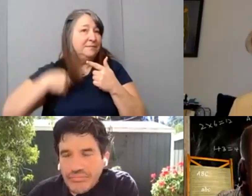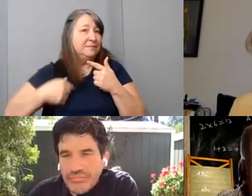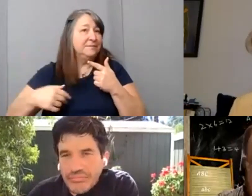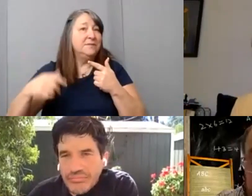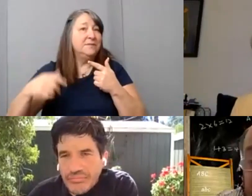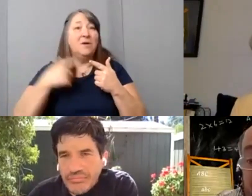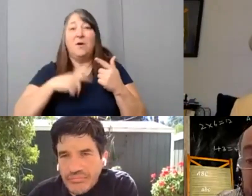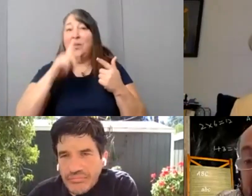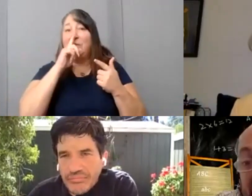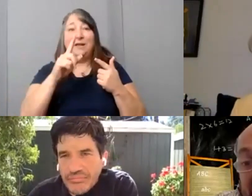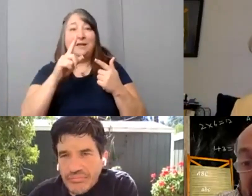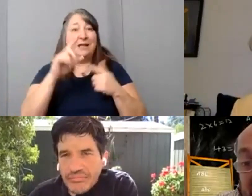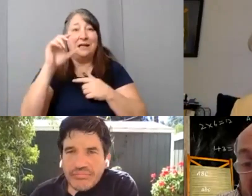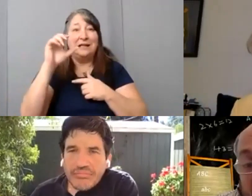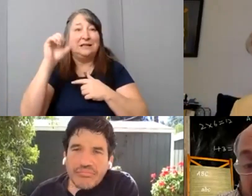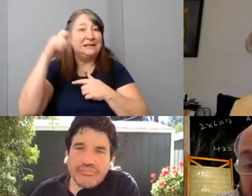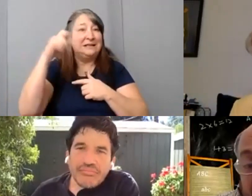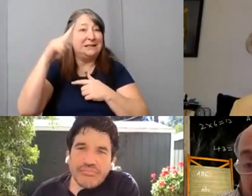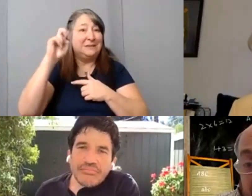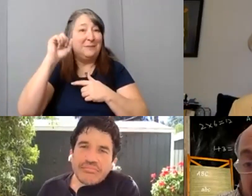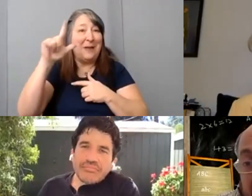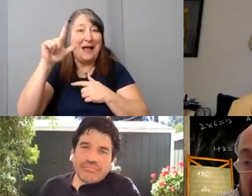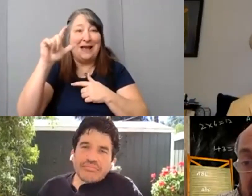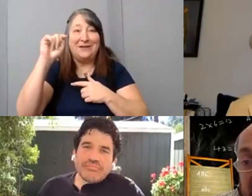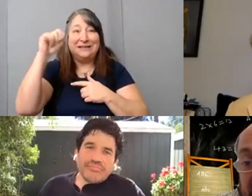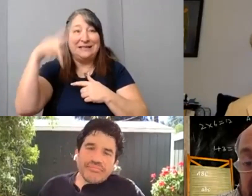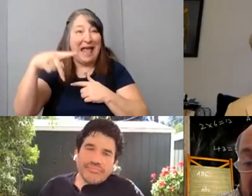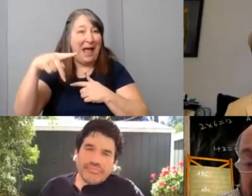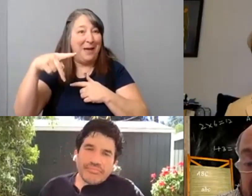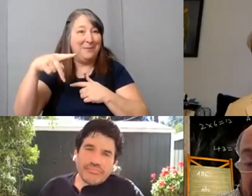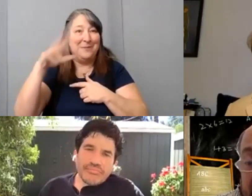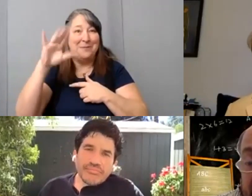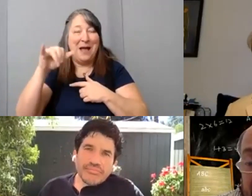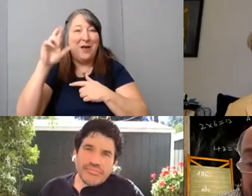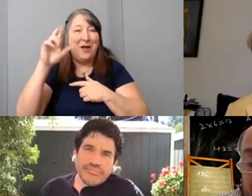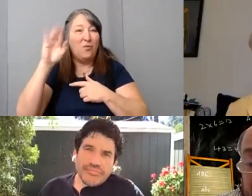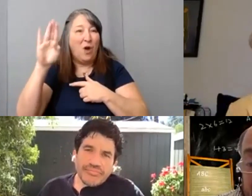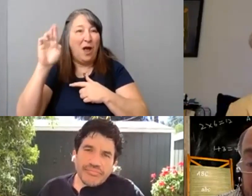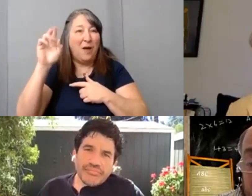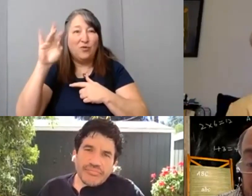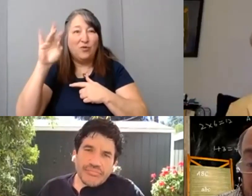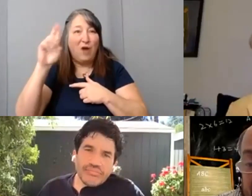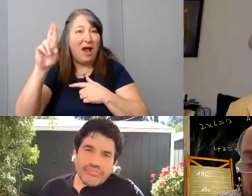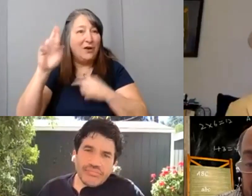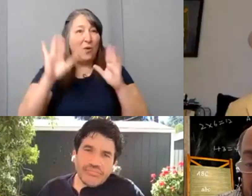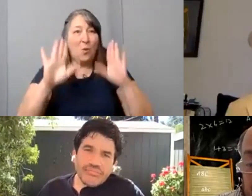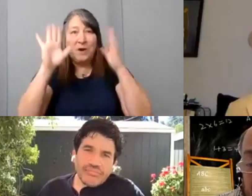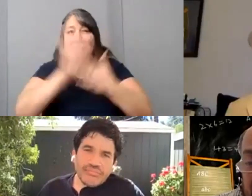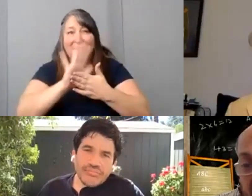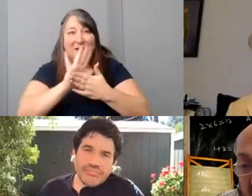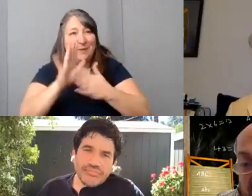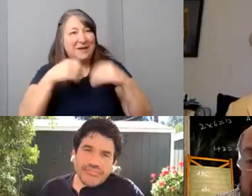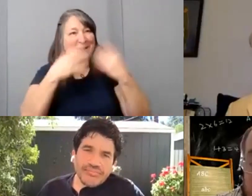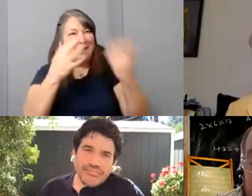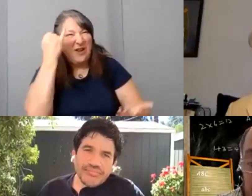Spinal Tap, uh Rob Reiner's film. I would take a look at things like that to give you give you a sense of tone and style